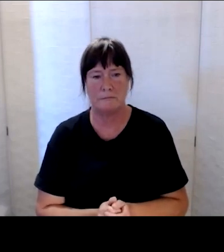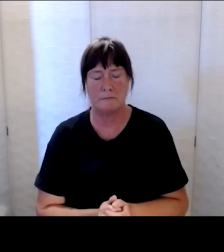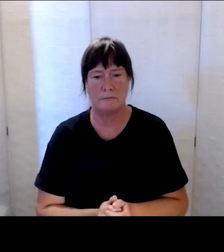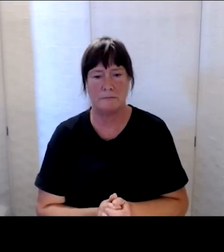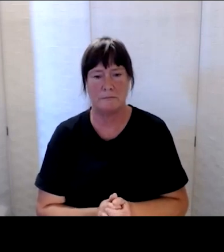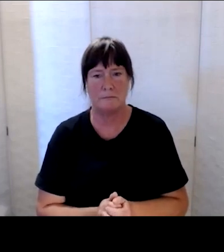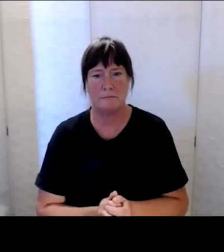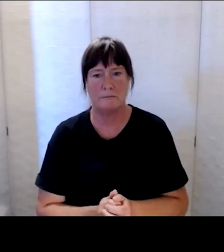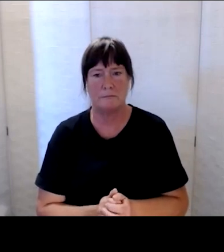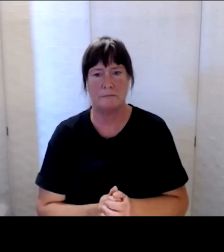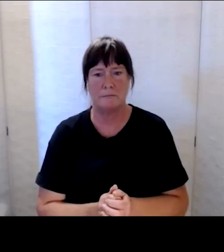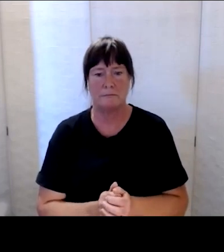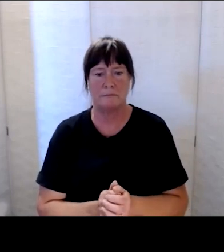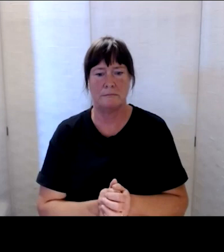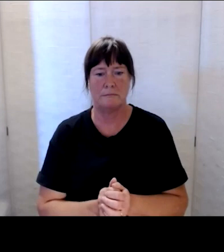he aha te mea nui o tēnei ao?